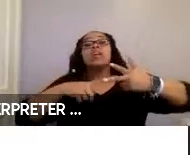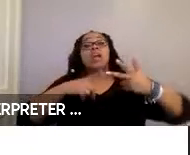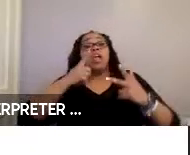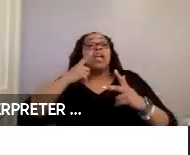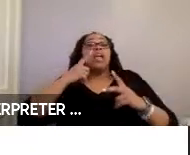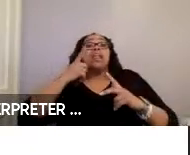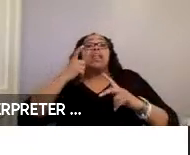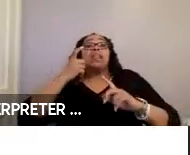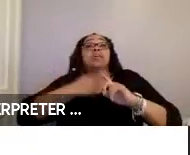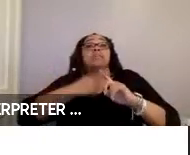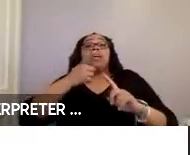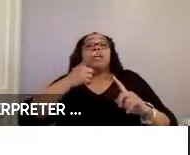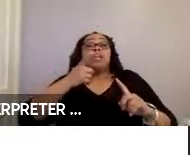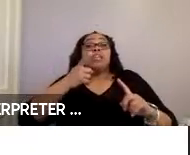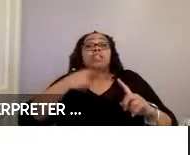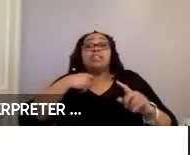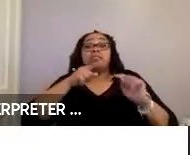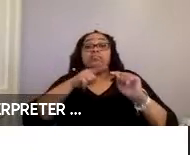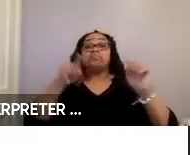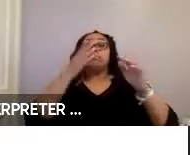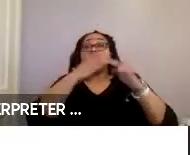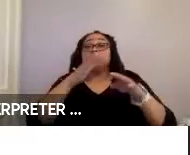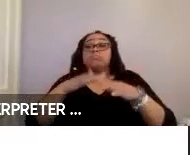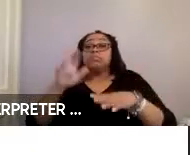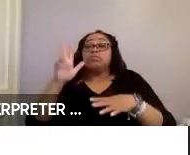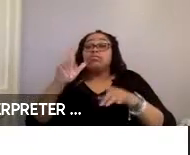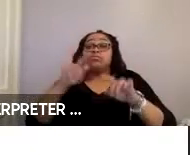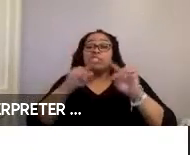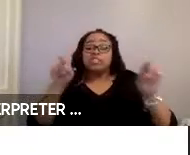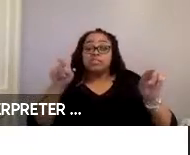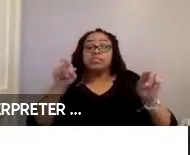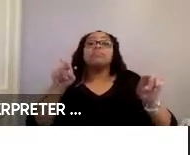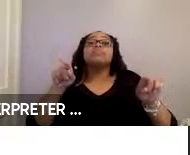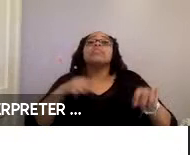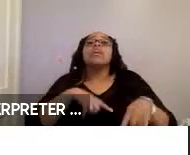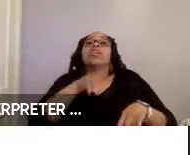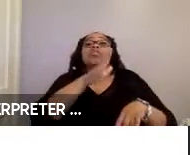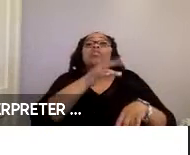wheelchair users were split across the three securement types. With 3 preferring the four